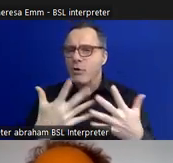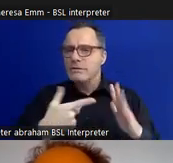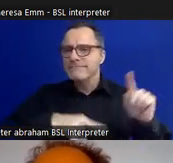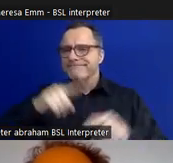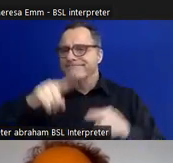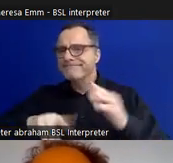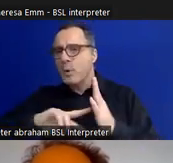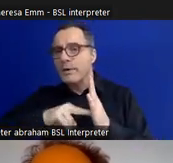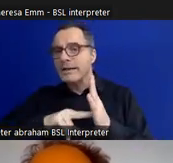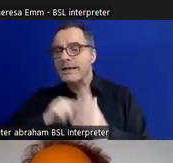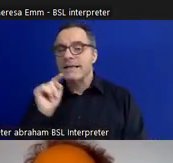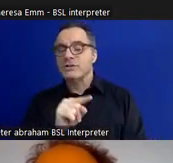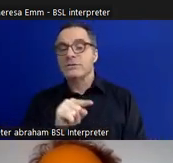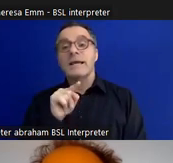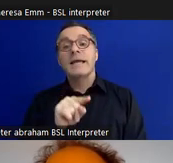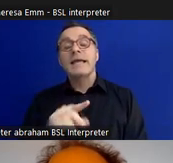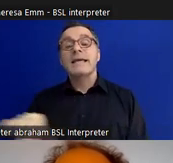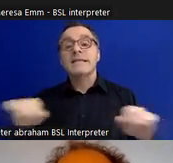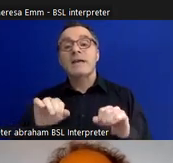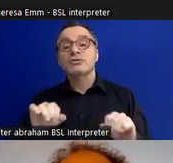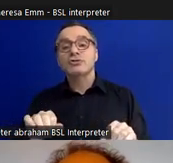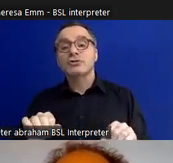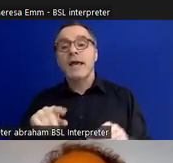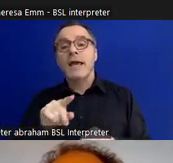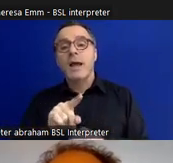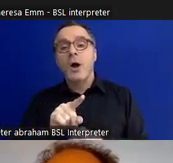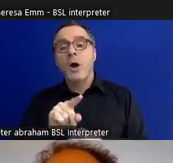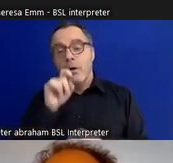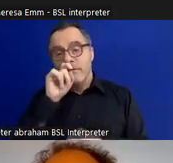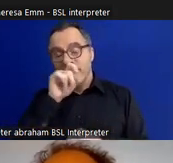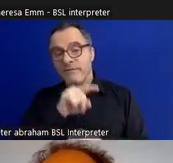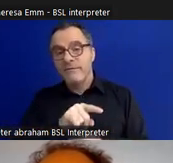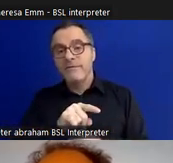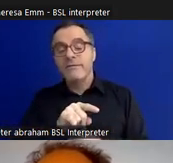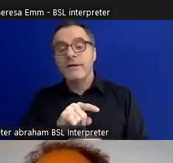the one of the chairs of TripleC, who's BAFTA is also on display in this section,